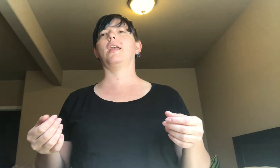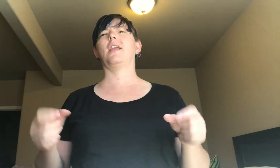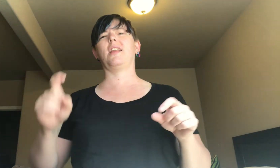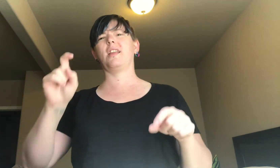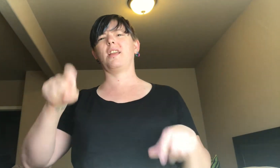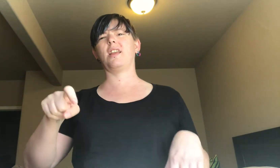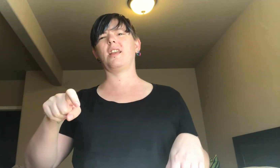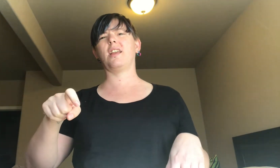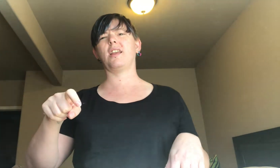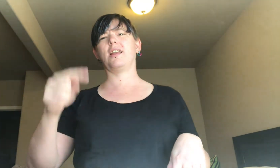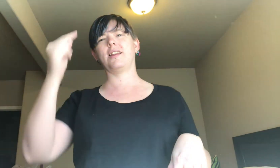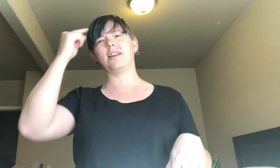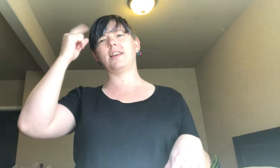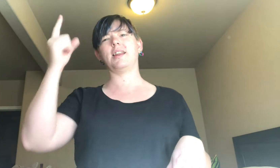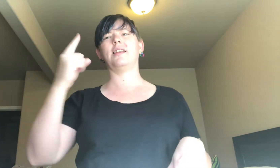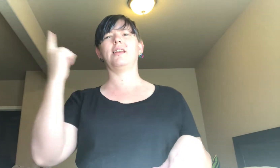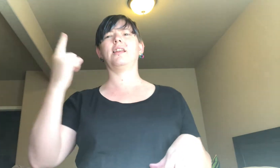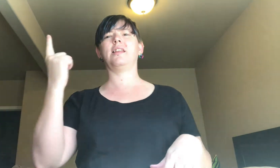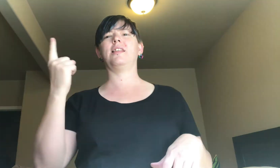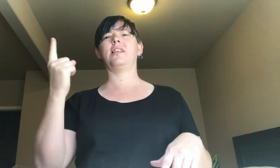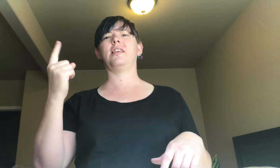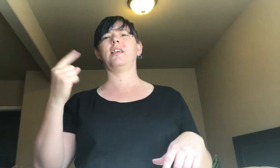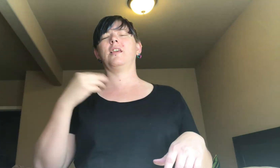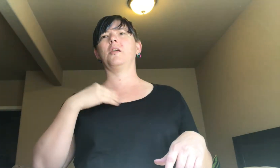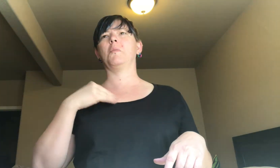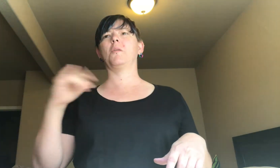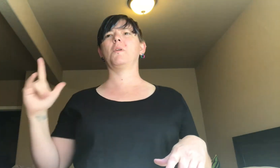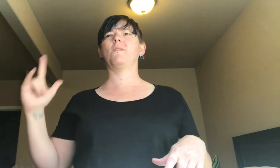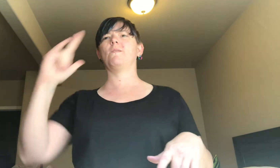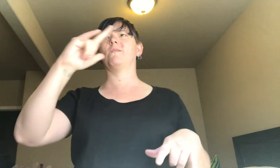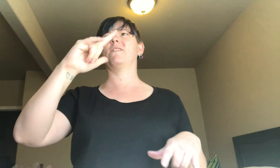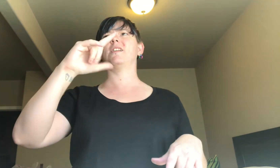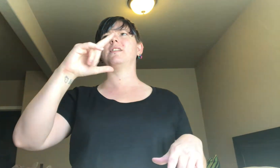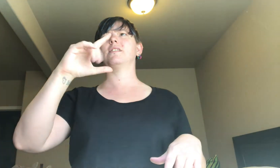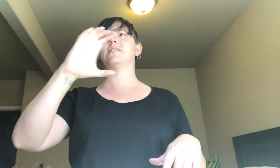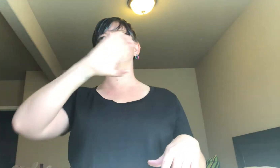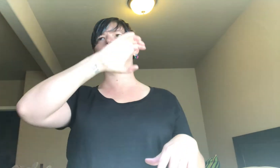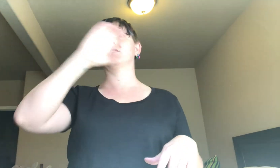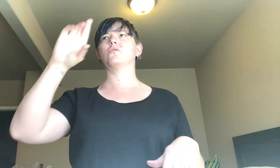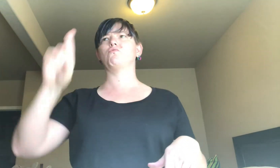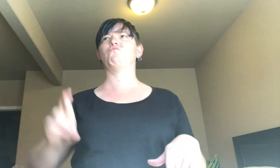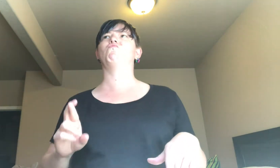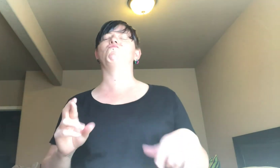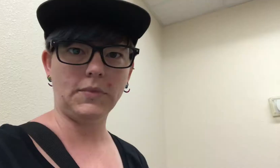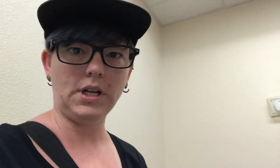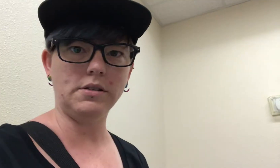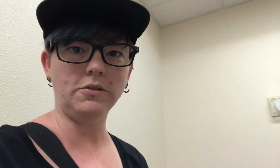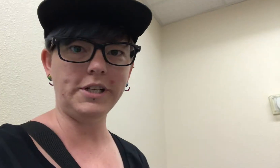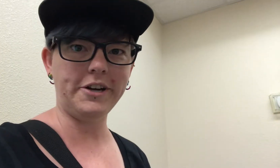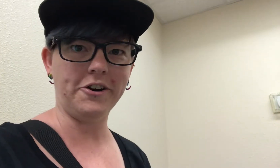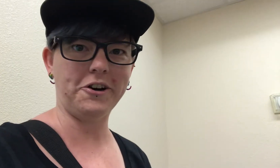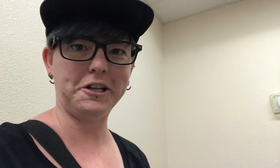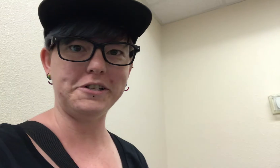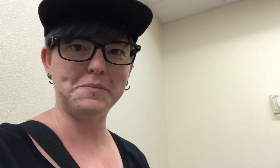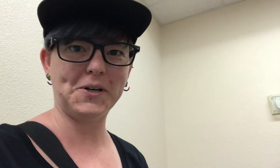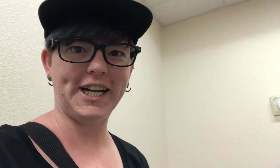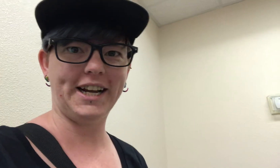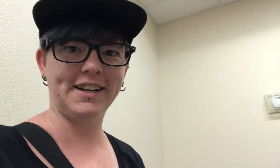I need to think about my trip to Costa Rica. Adulting hard this morning.